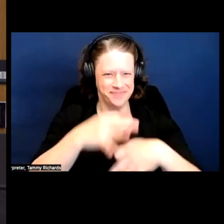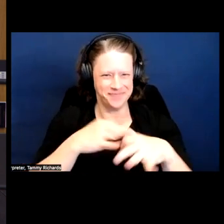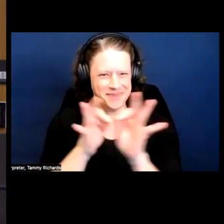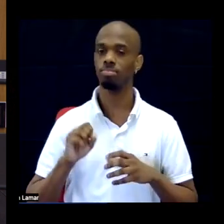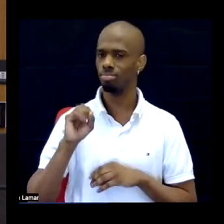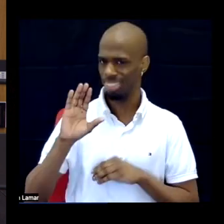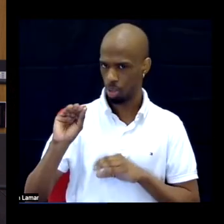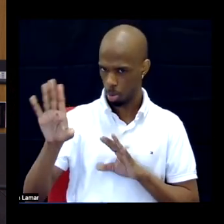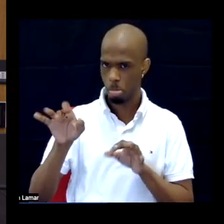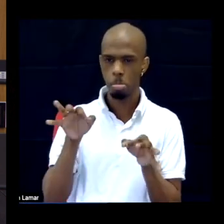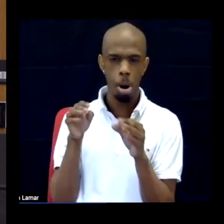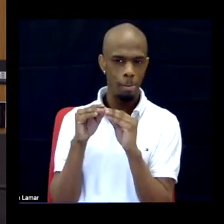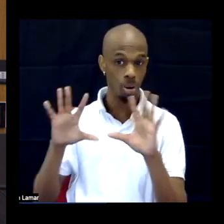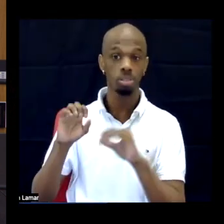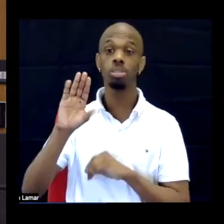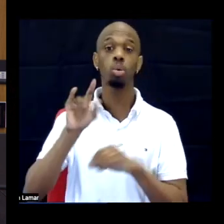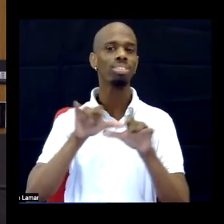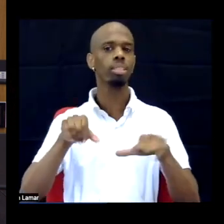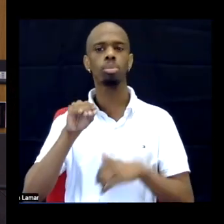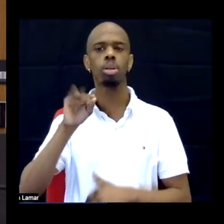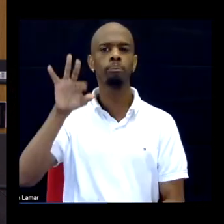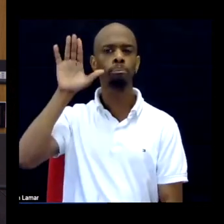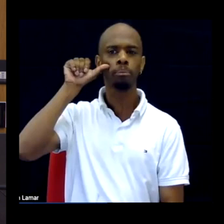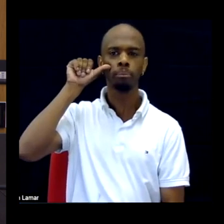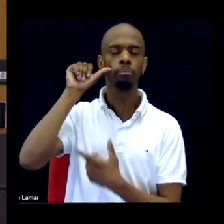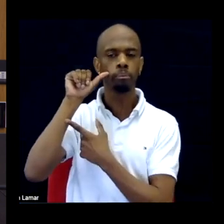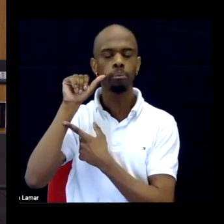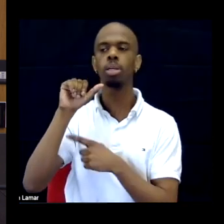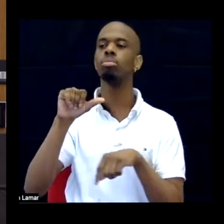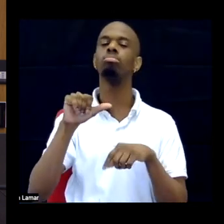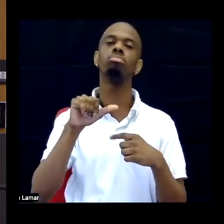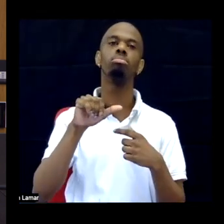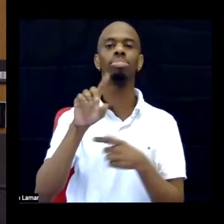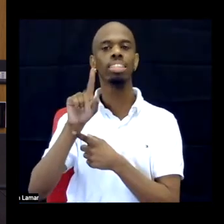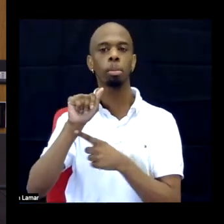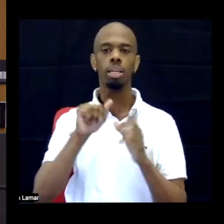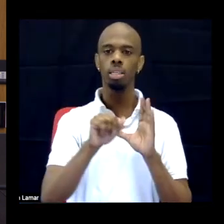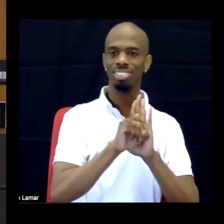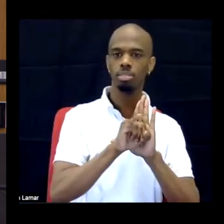So there's a sentence in the introduction, ableism negatively impacts all black people whether or not you consider yourself to be disabled.